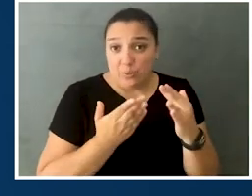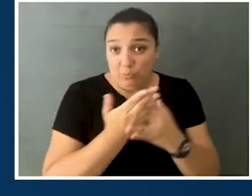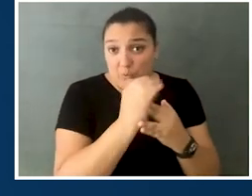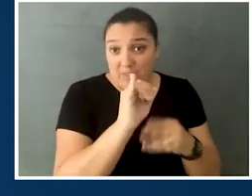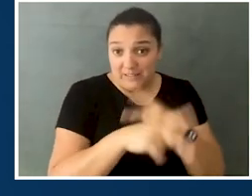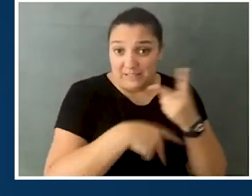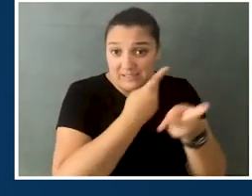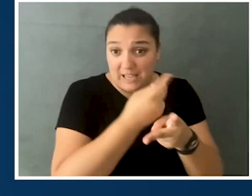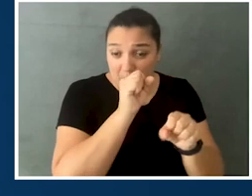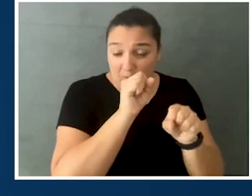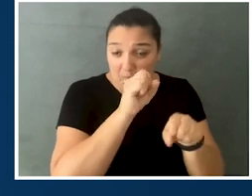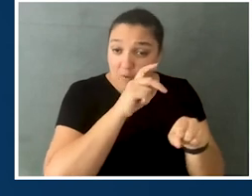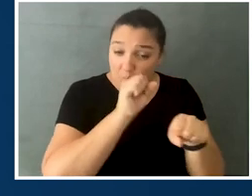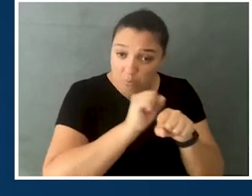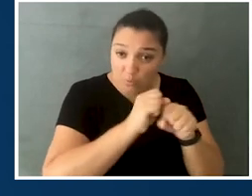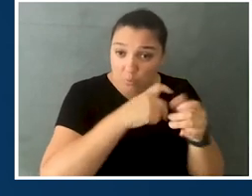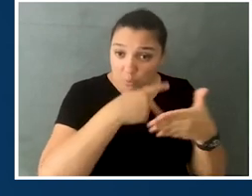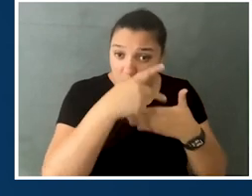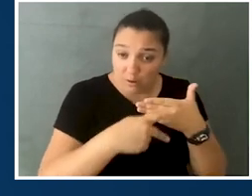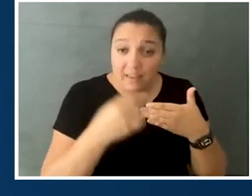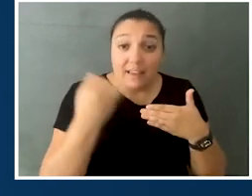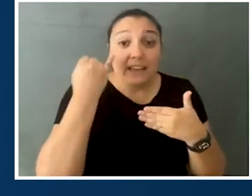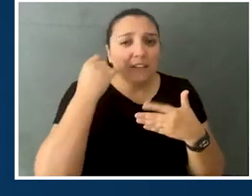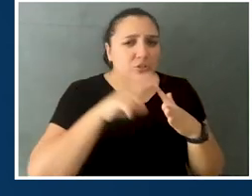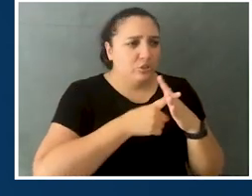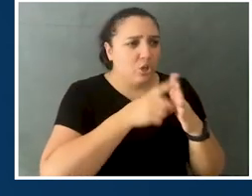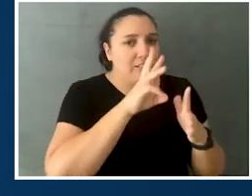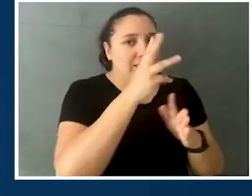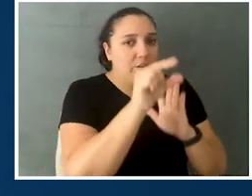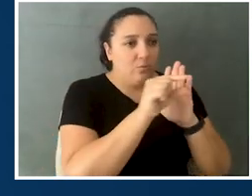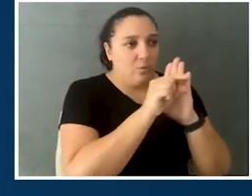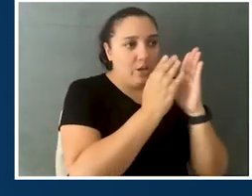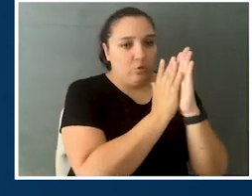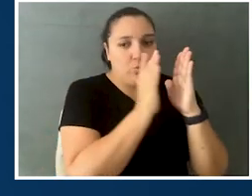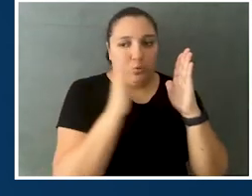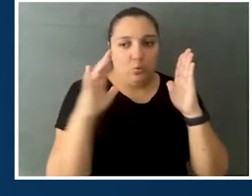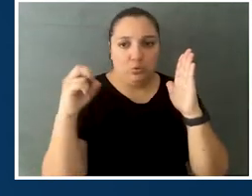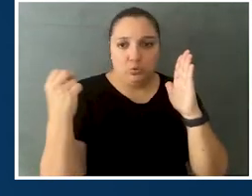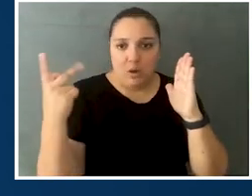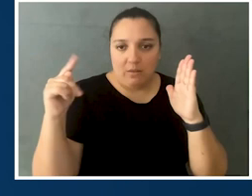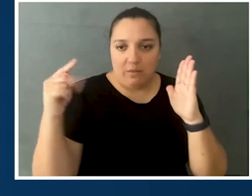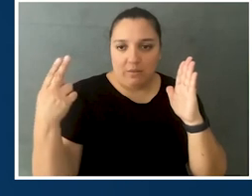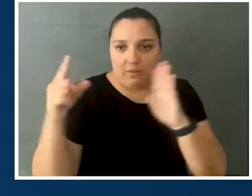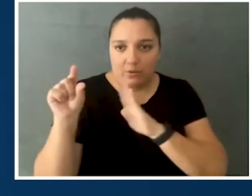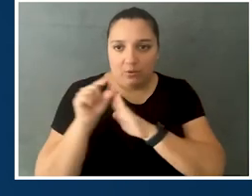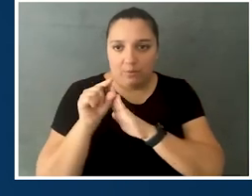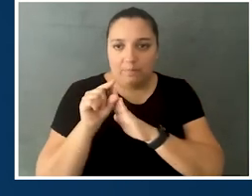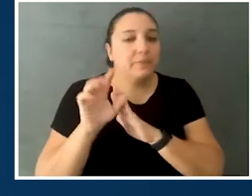through this type of program, and let me ask you, so if it's starting at sixth grade, going through 12, is that all?